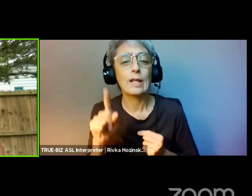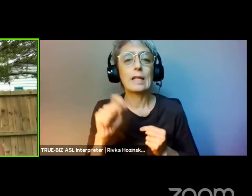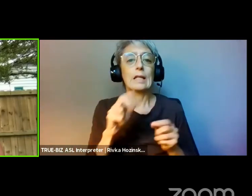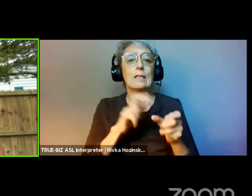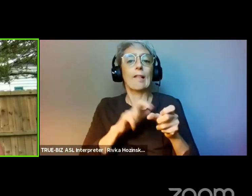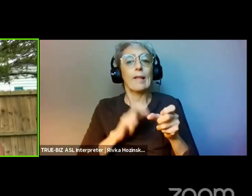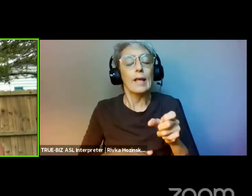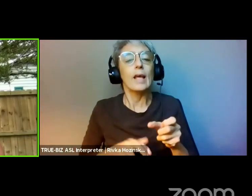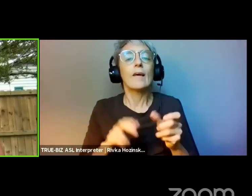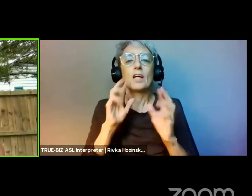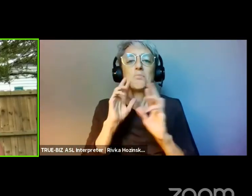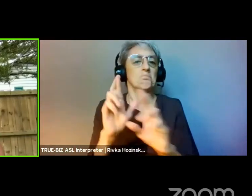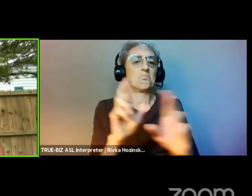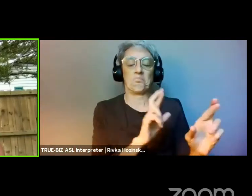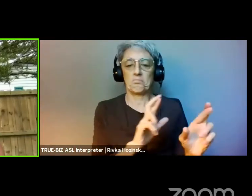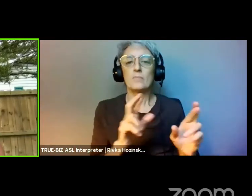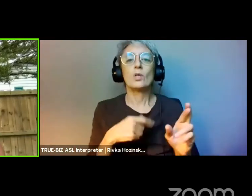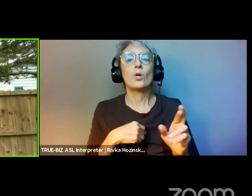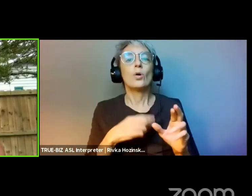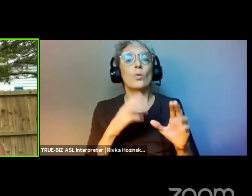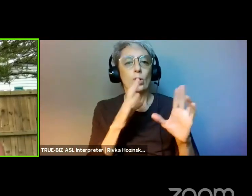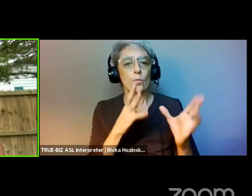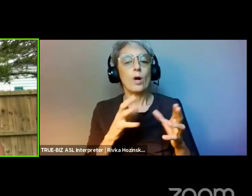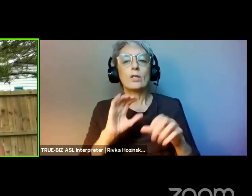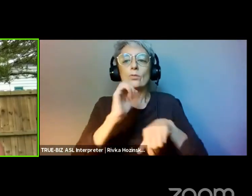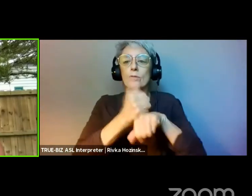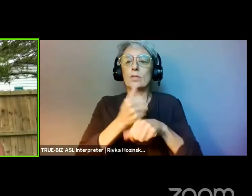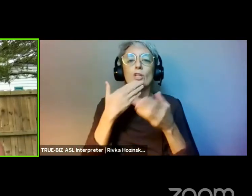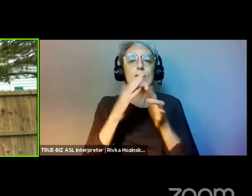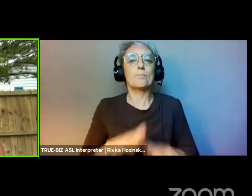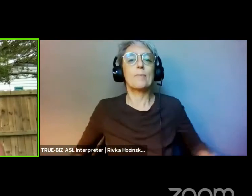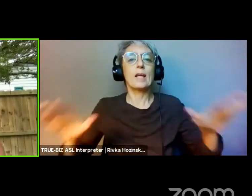of spirits that don't have forms to answer yes or no,